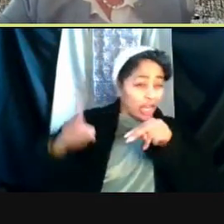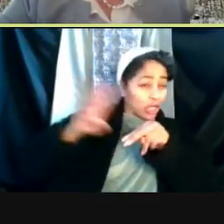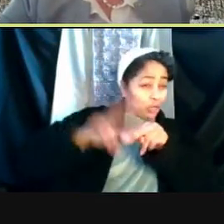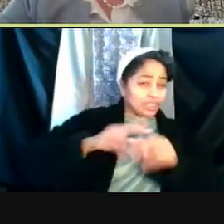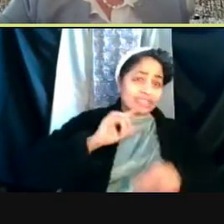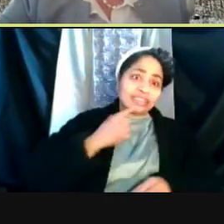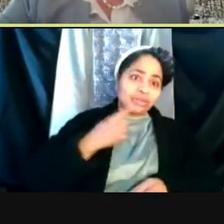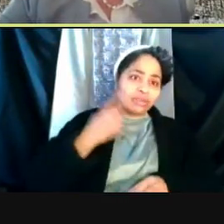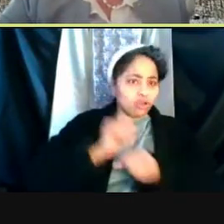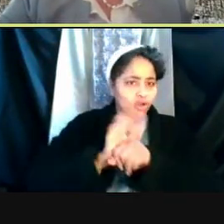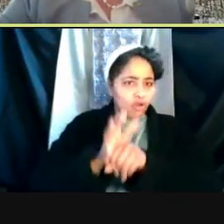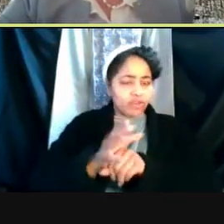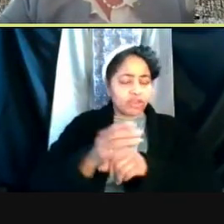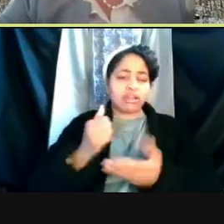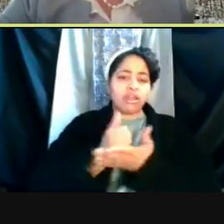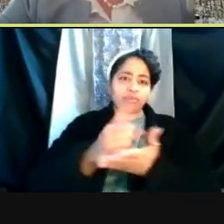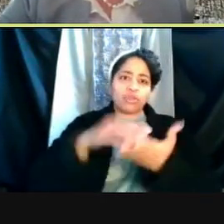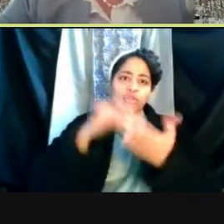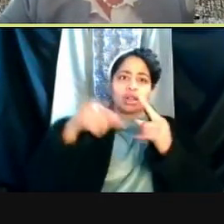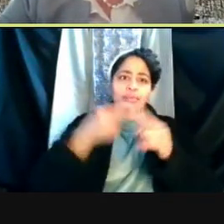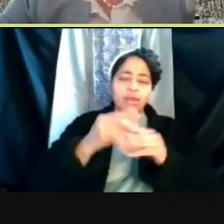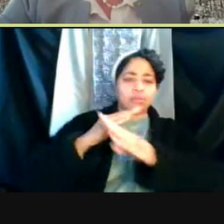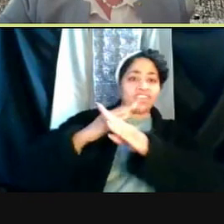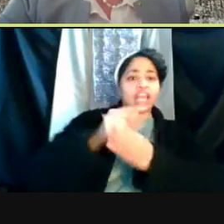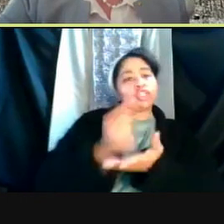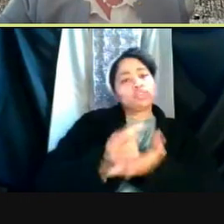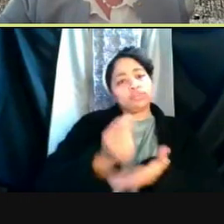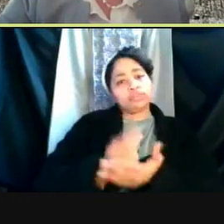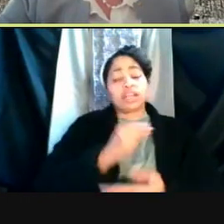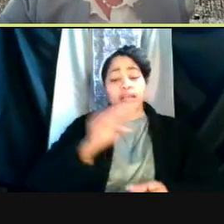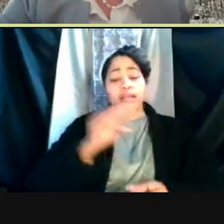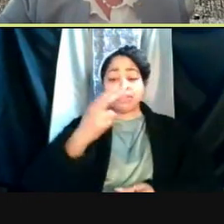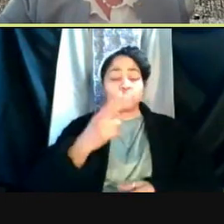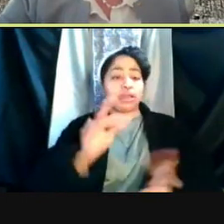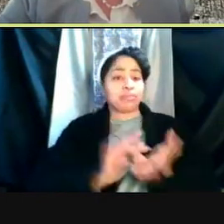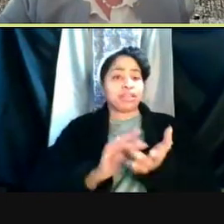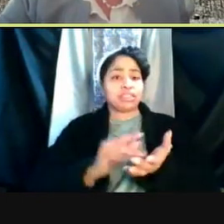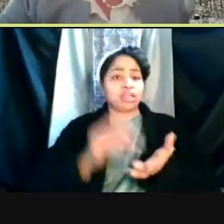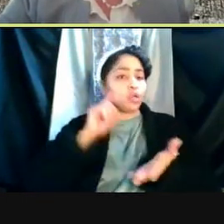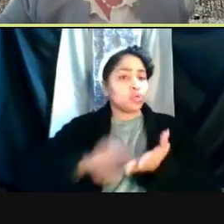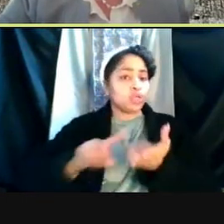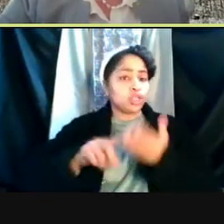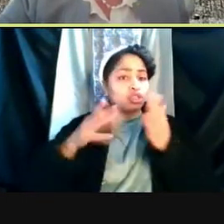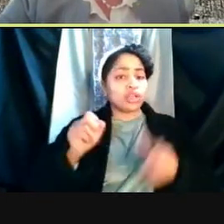about both prevention and treatment. At Michigan Medicine, researchers can learn more about the impacts of COVID-19